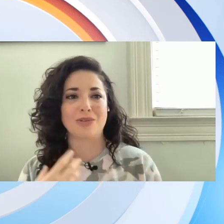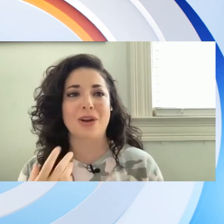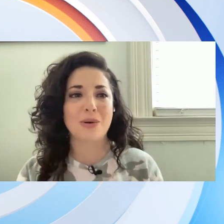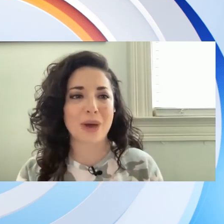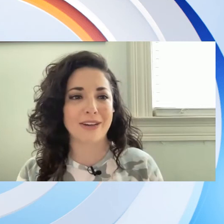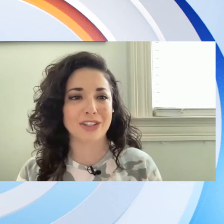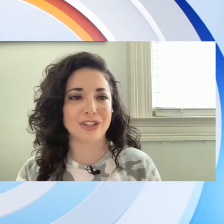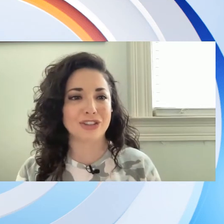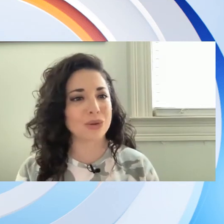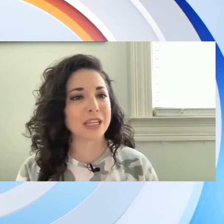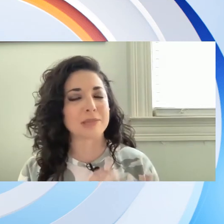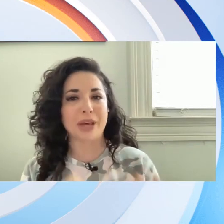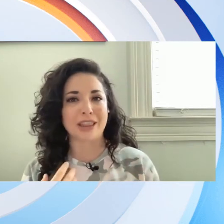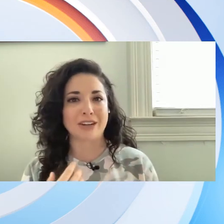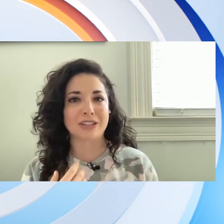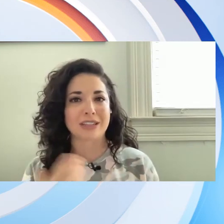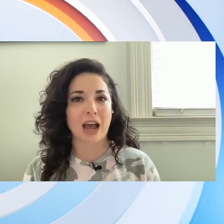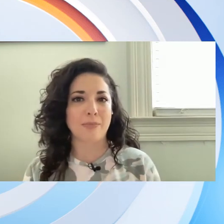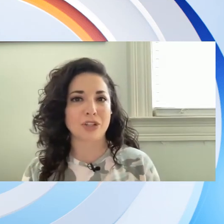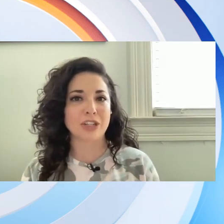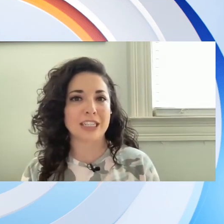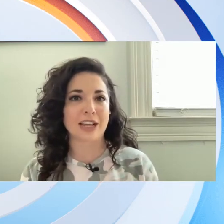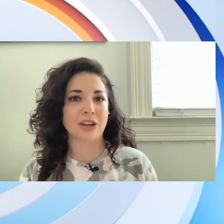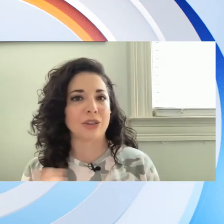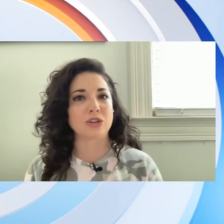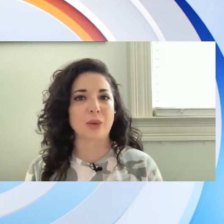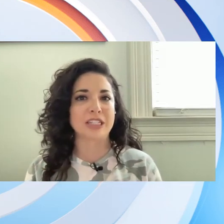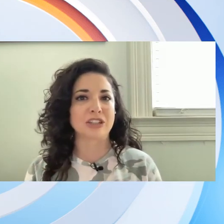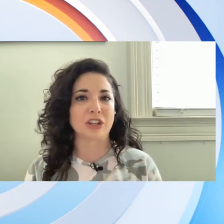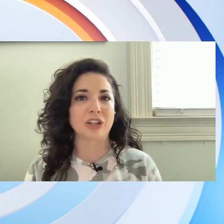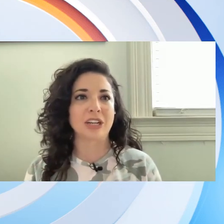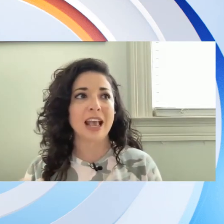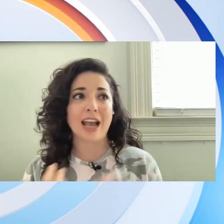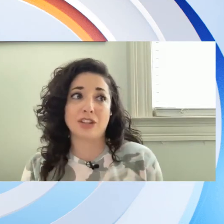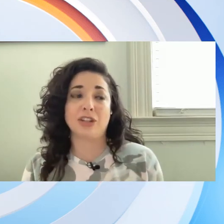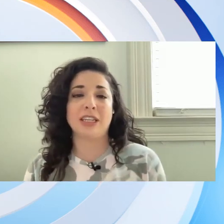know how to do this but there's opportunities out there and there's ways to learn and certainly if